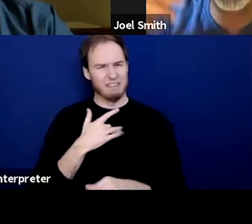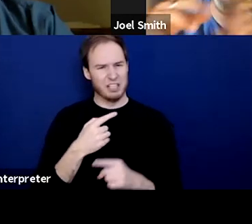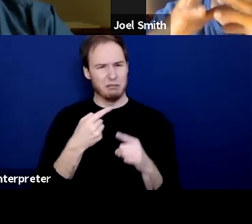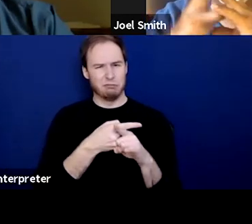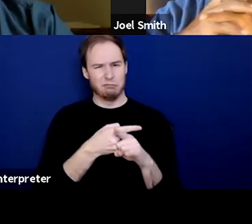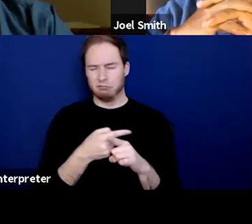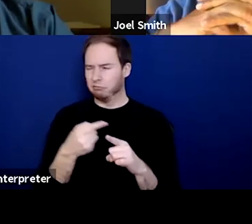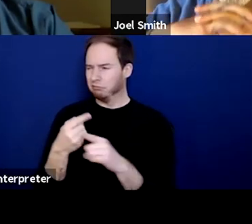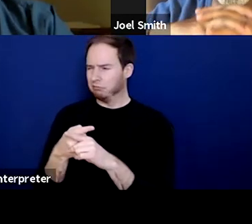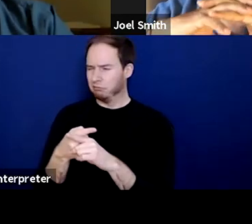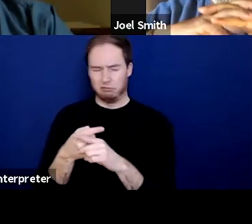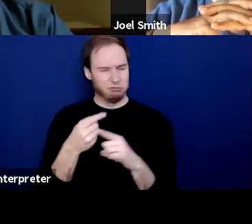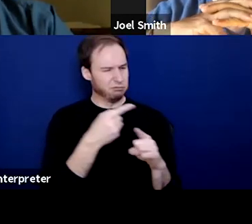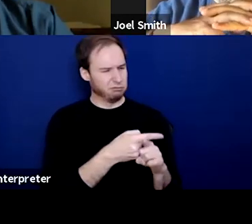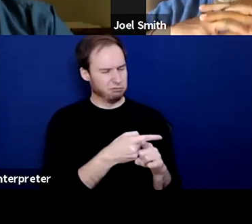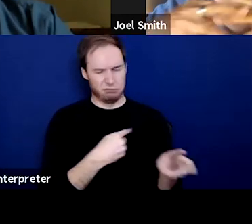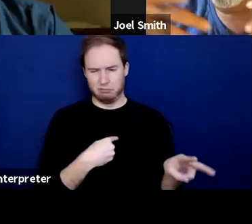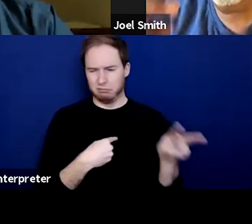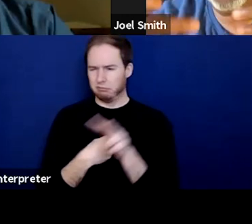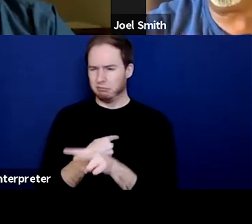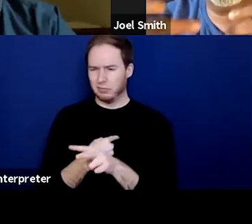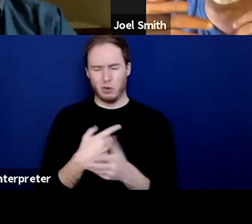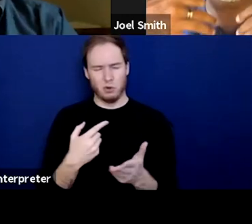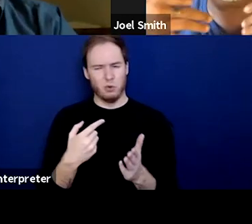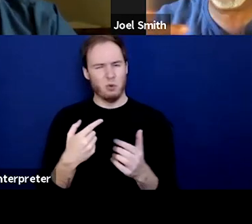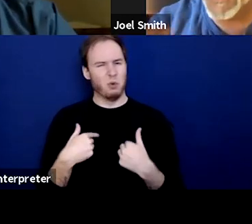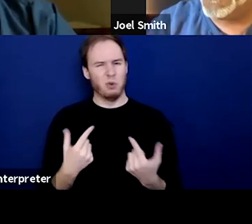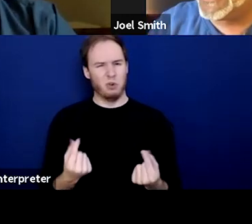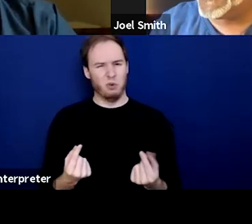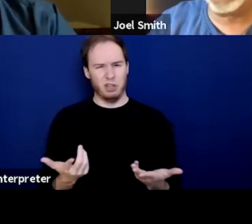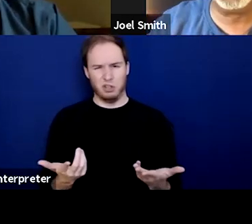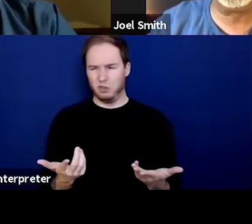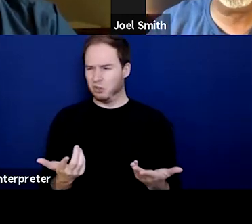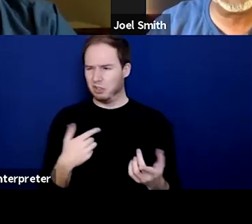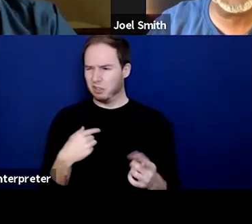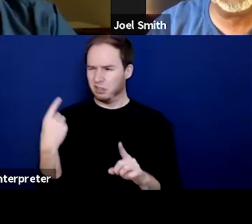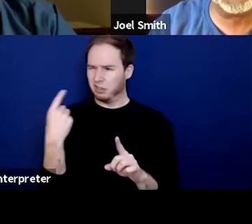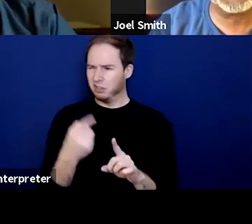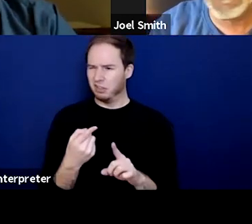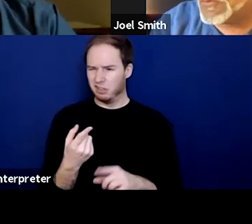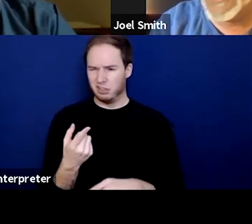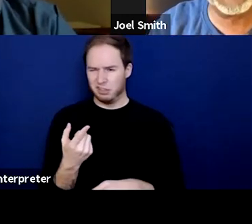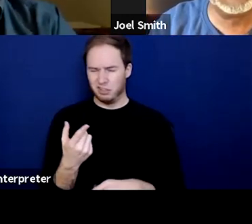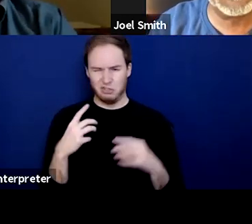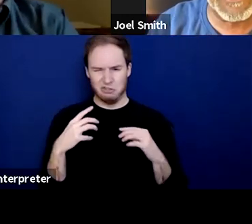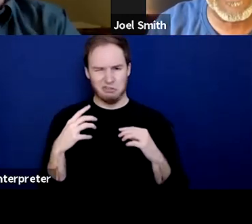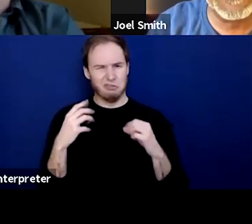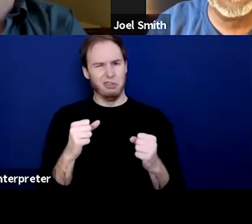now coming together as to what am I doing? What is it accomplishing for me to recover? What does it look like?